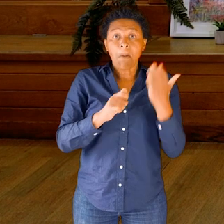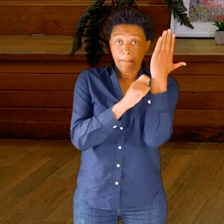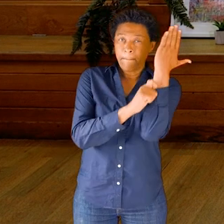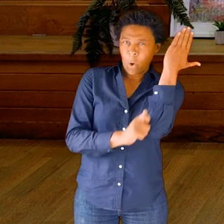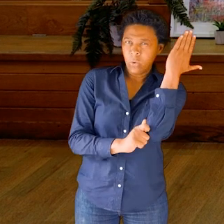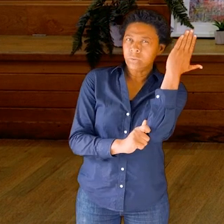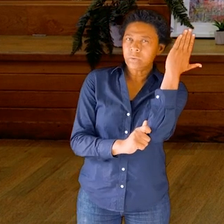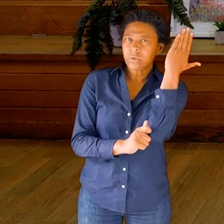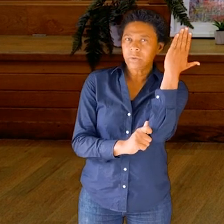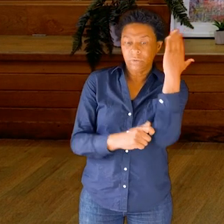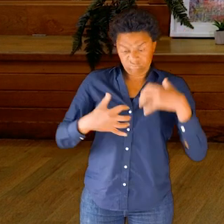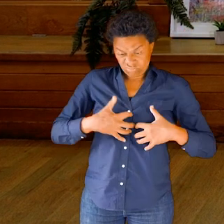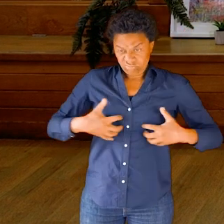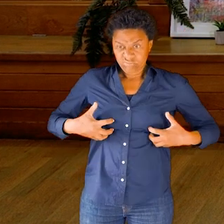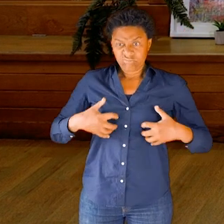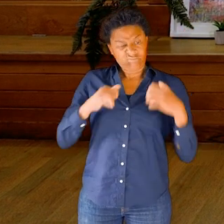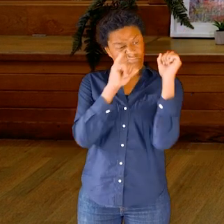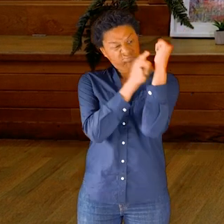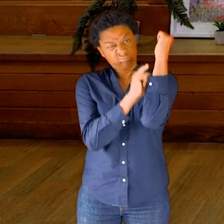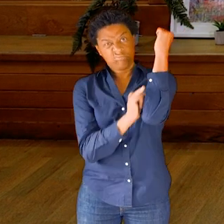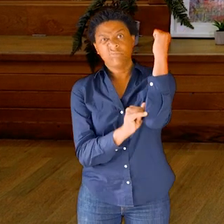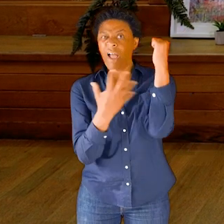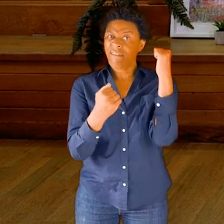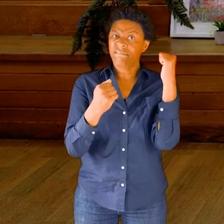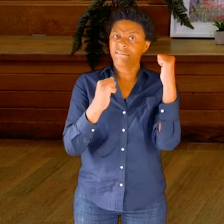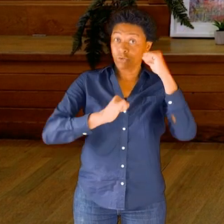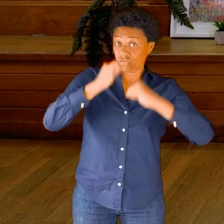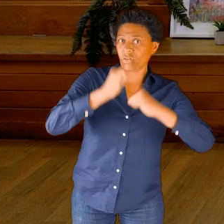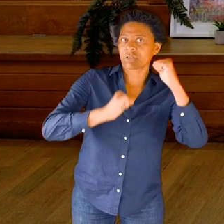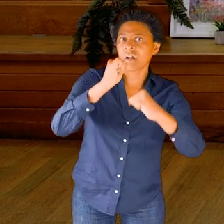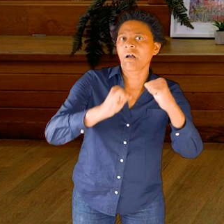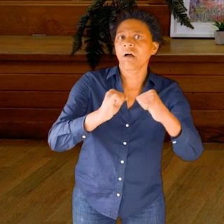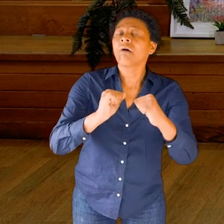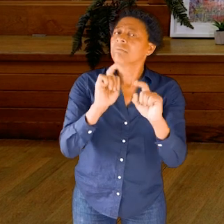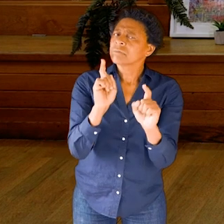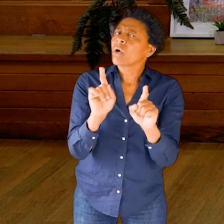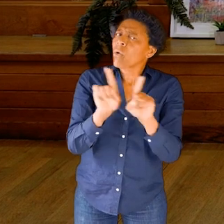My bones, my skeleton has a lot of structure of course, too—has